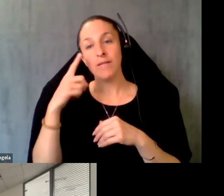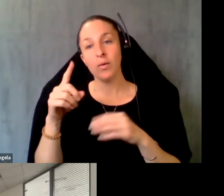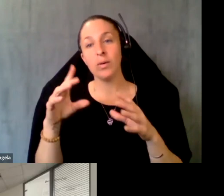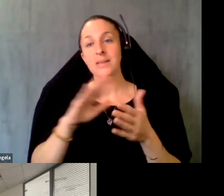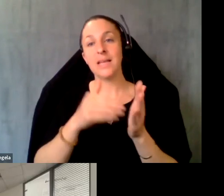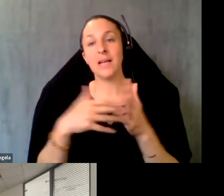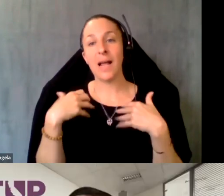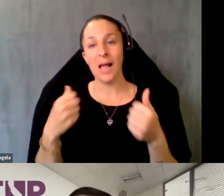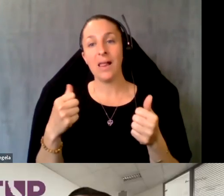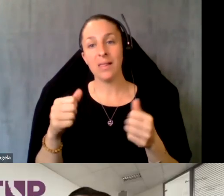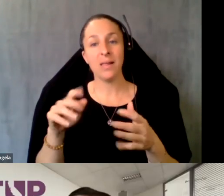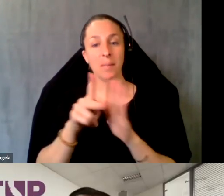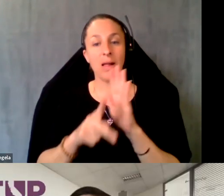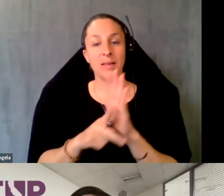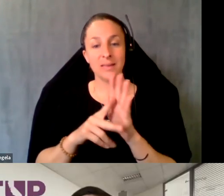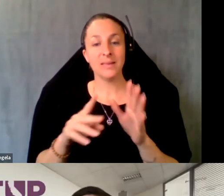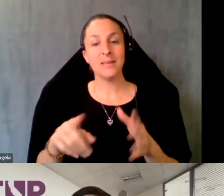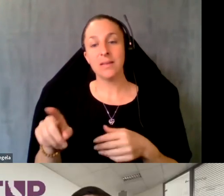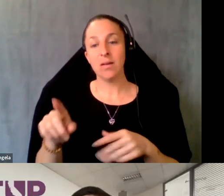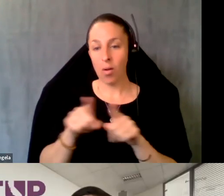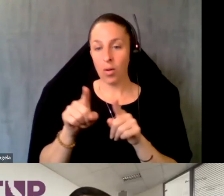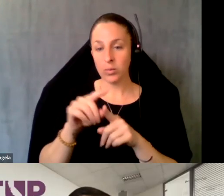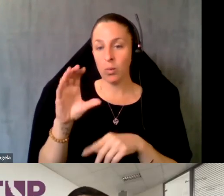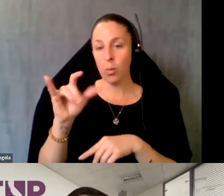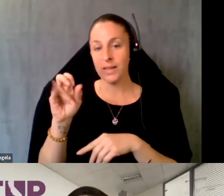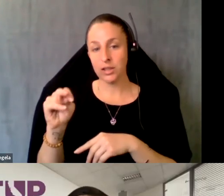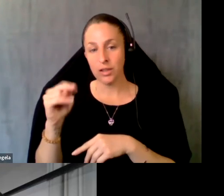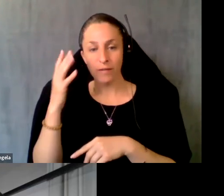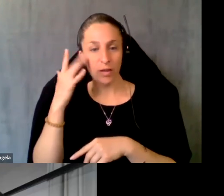you're also part of a coalition in California would love for you to talk about that as well.